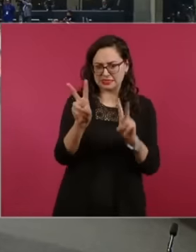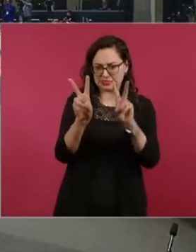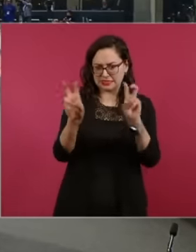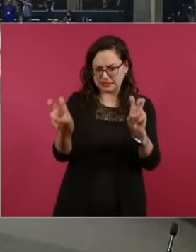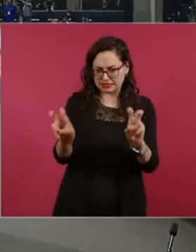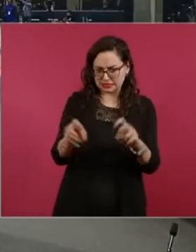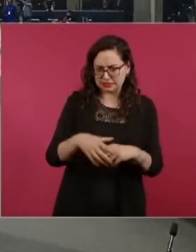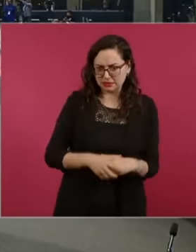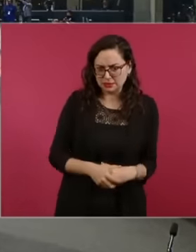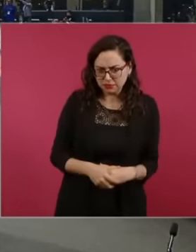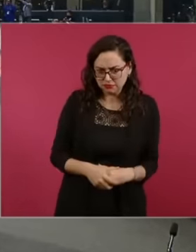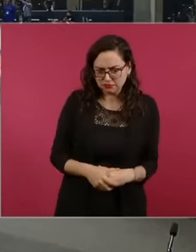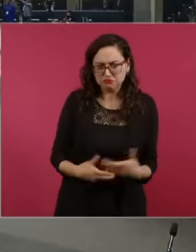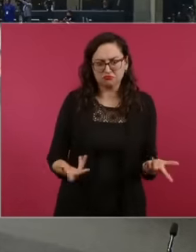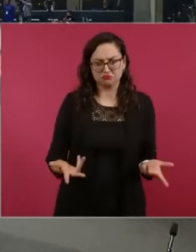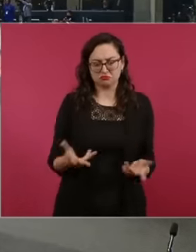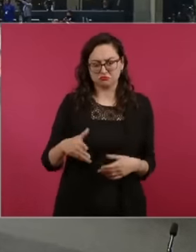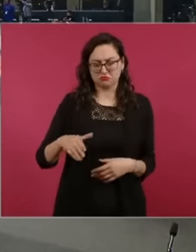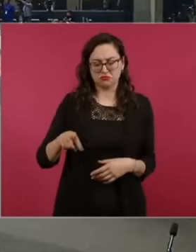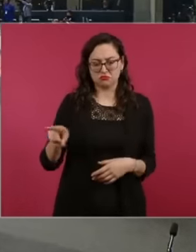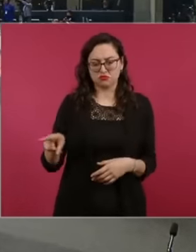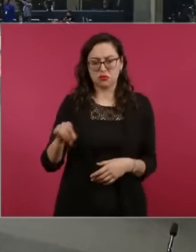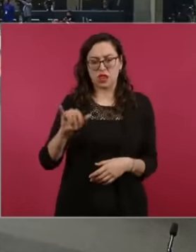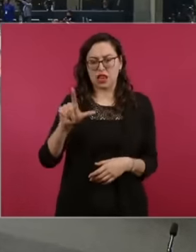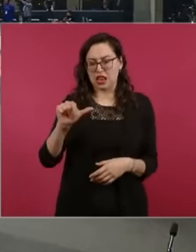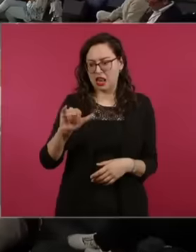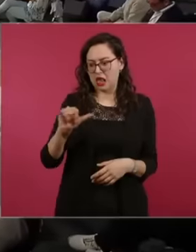what the colleague of the day just commented, if agreements are going to be sought regarding